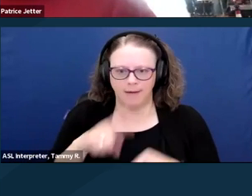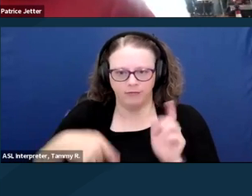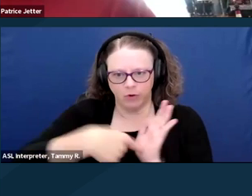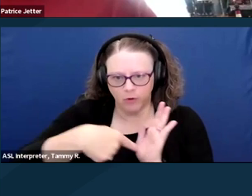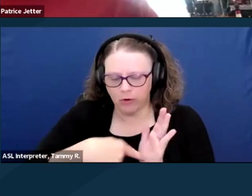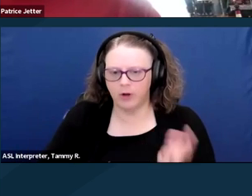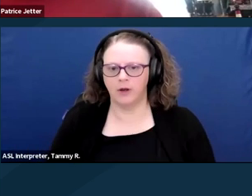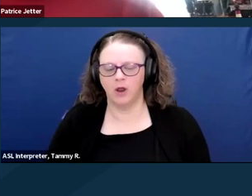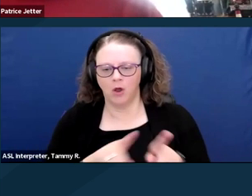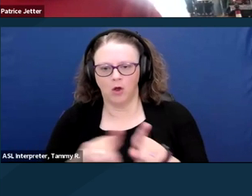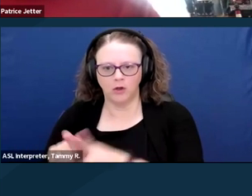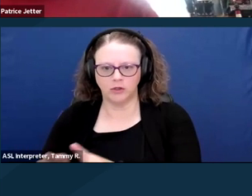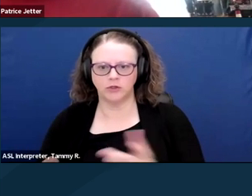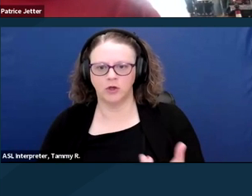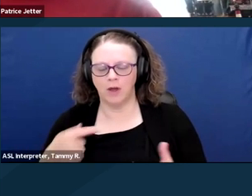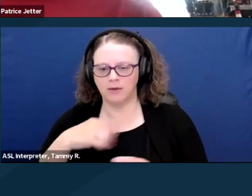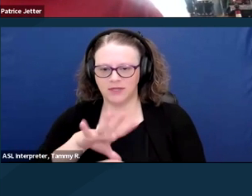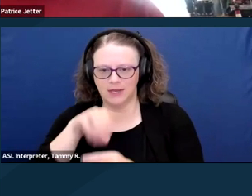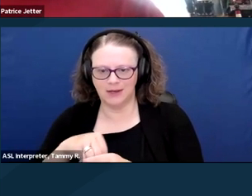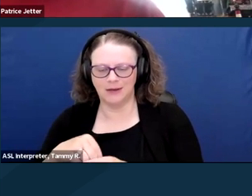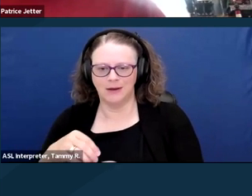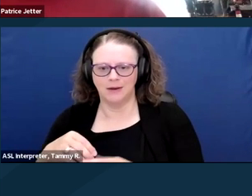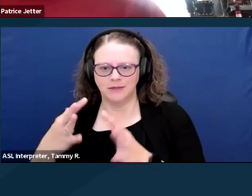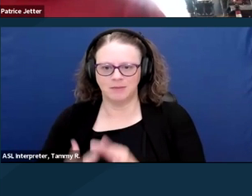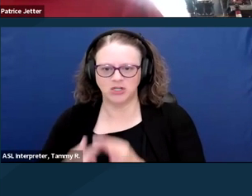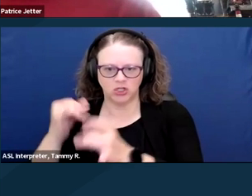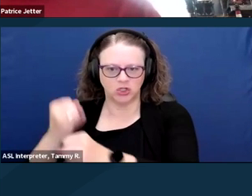and you get a $50 personal needs allowance.